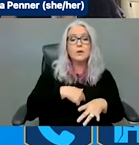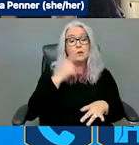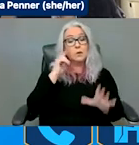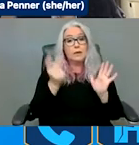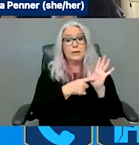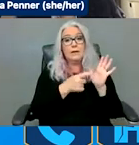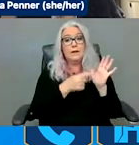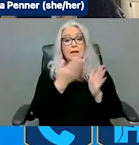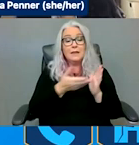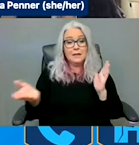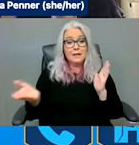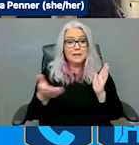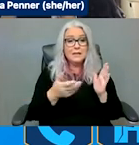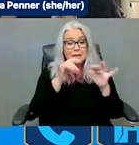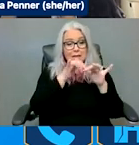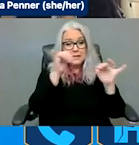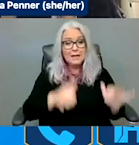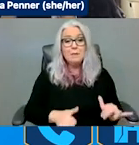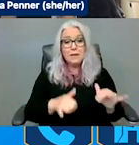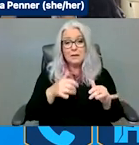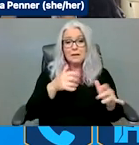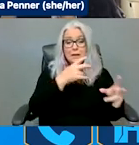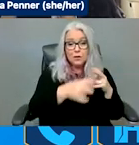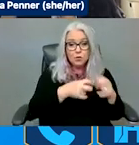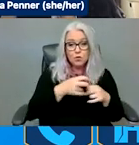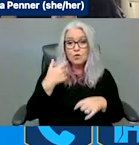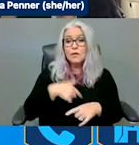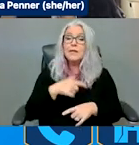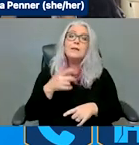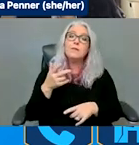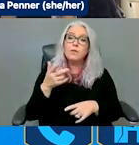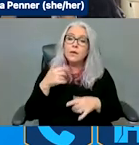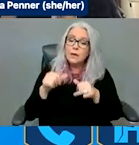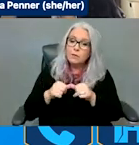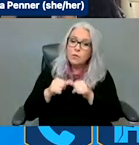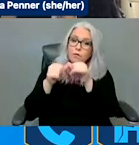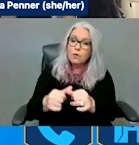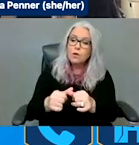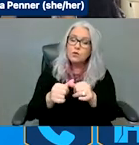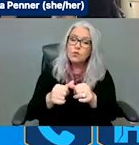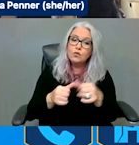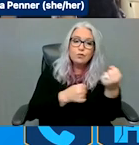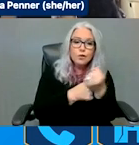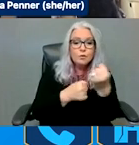solutions and ways moving forward to support each other and to make sure that